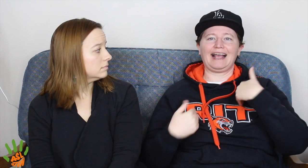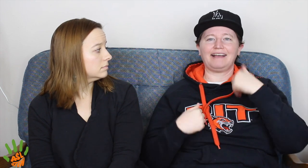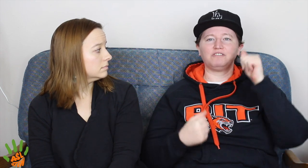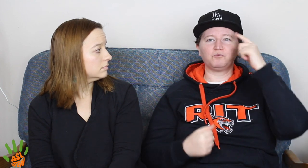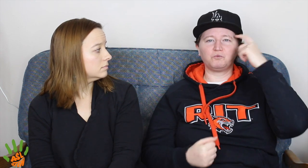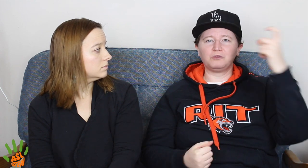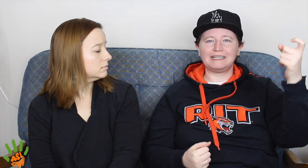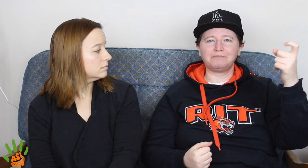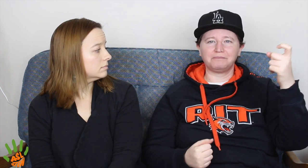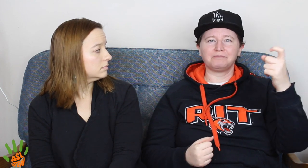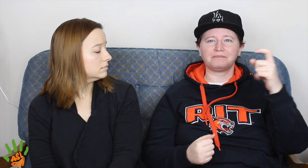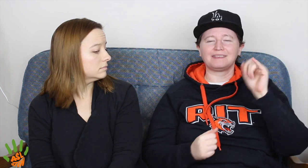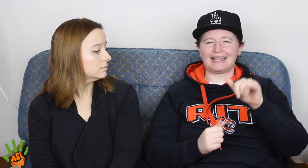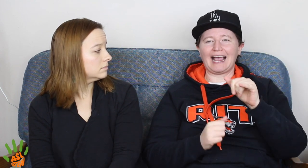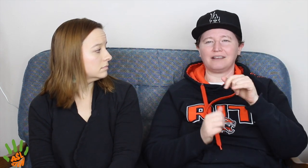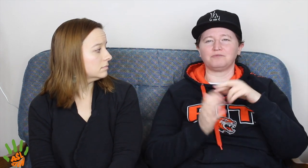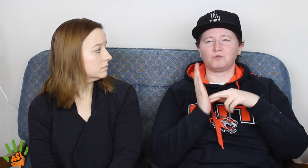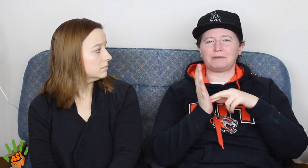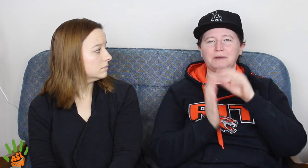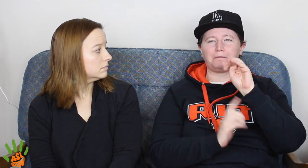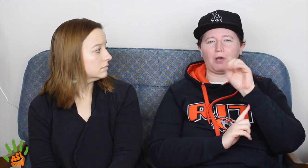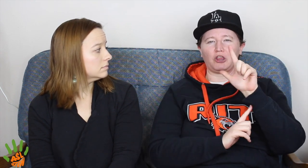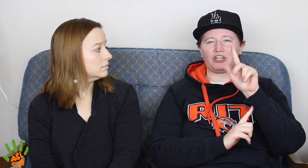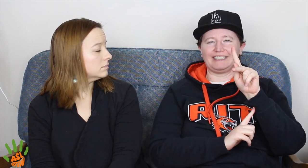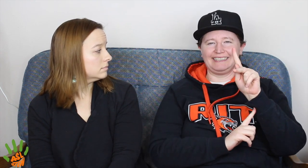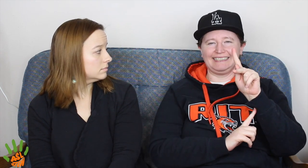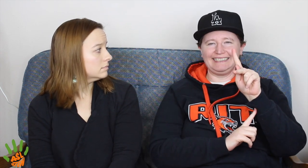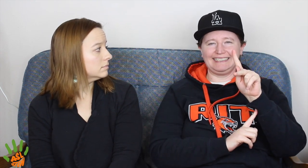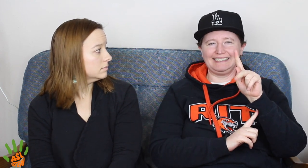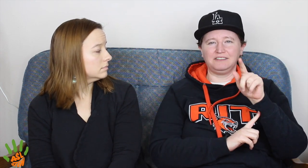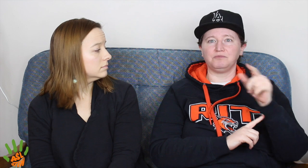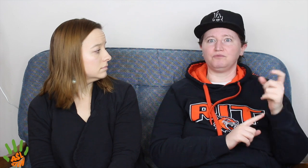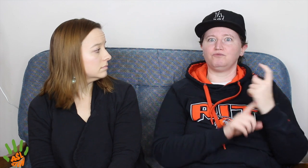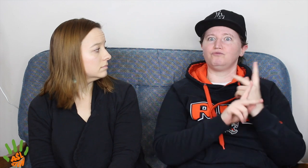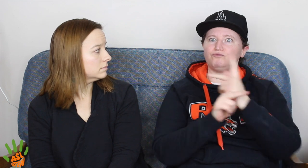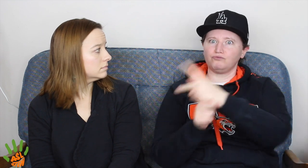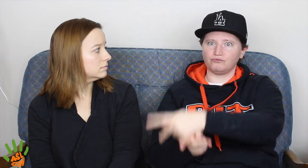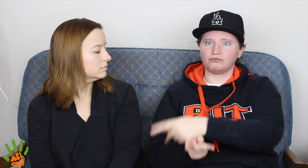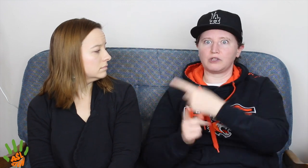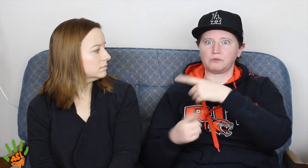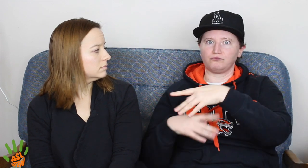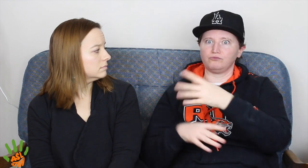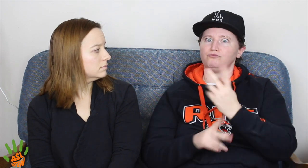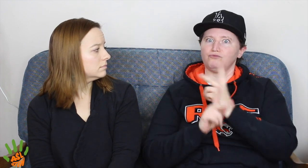that said "I Have A Dream". So that's representing Martin Luther King (Jr).